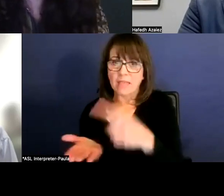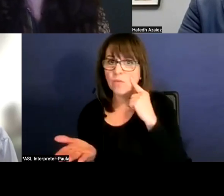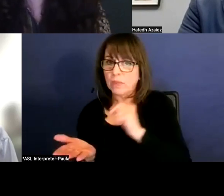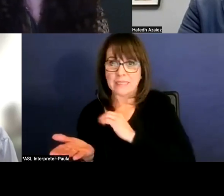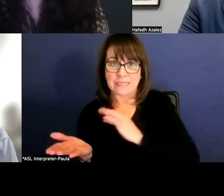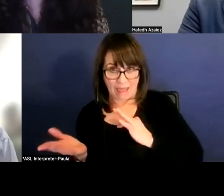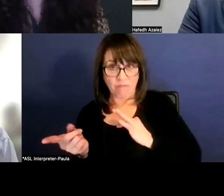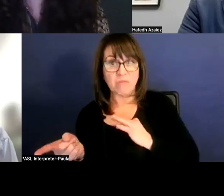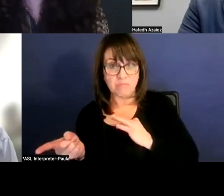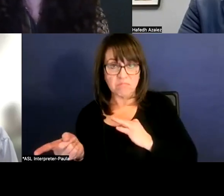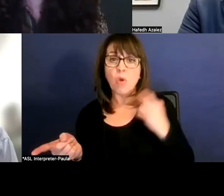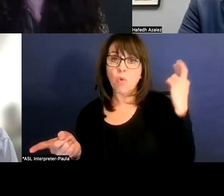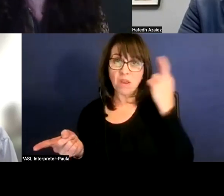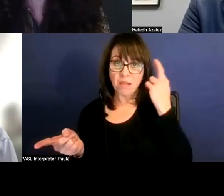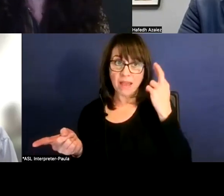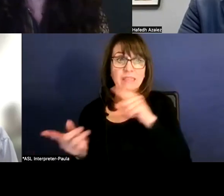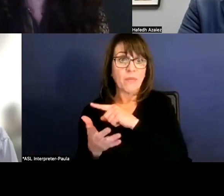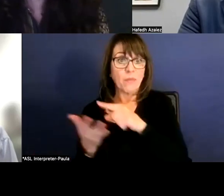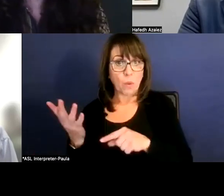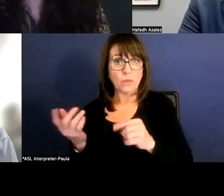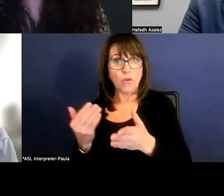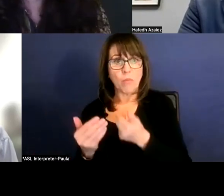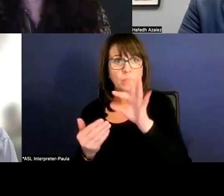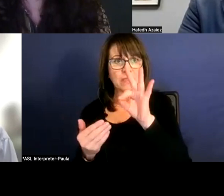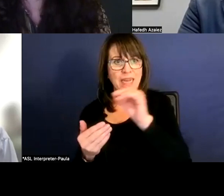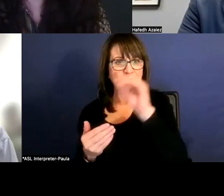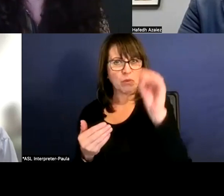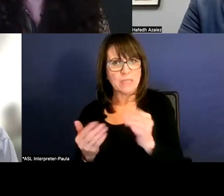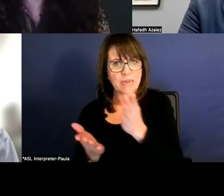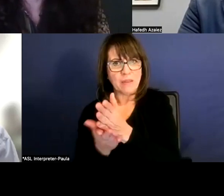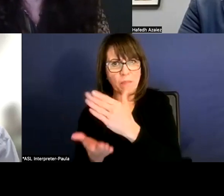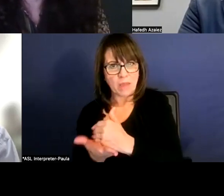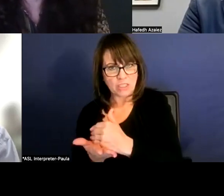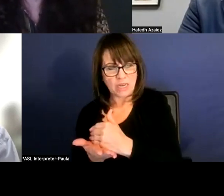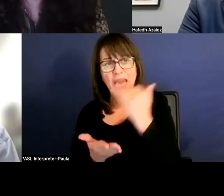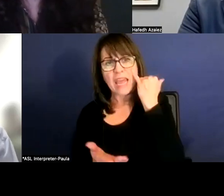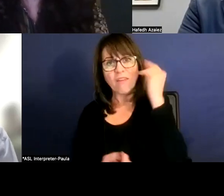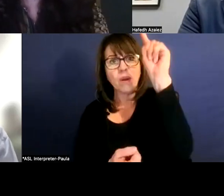realizing that staff salaries are almost 90% of the budget, will cutting from other places really make a difference?